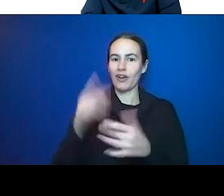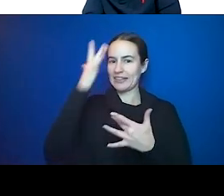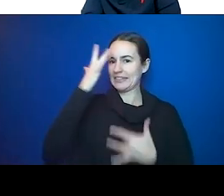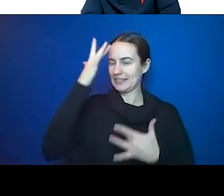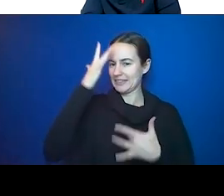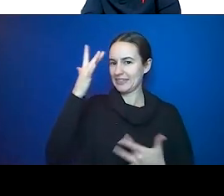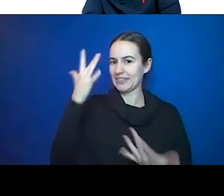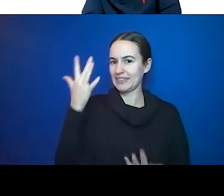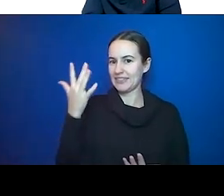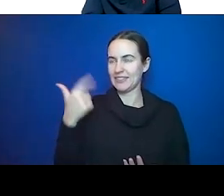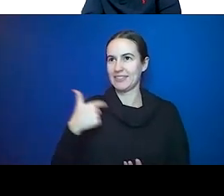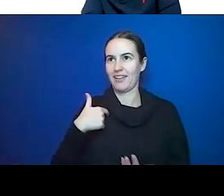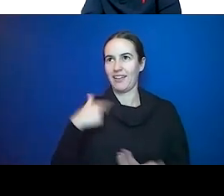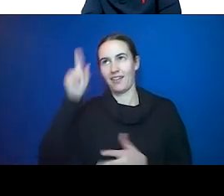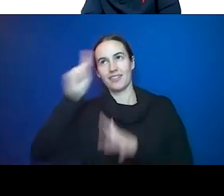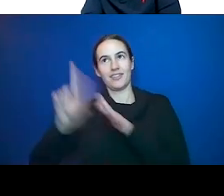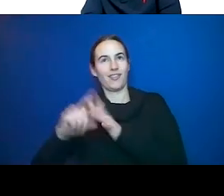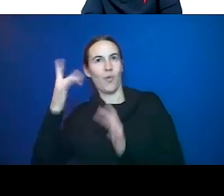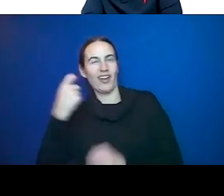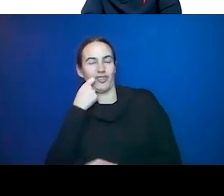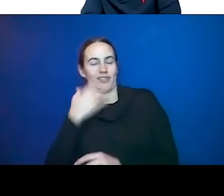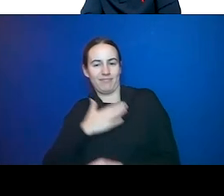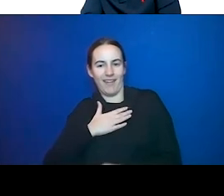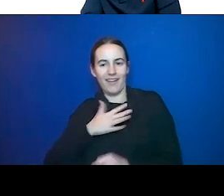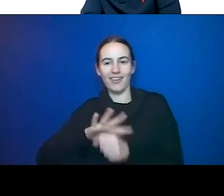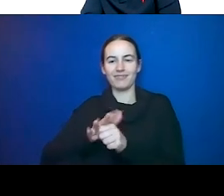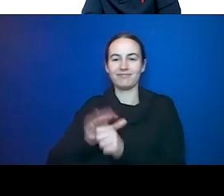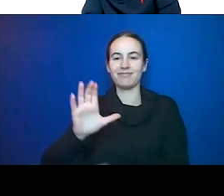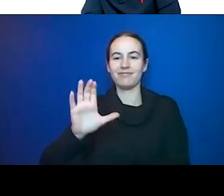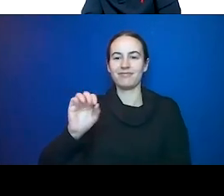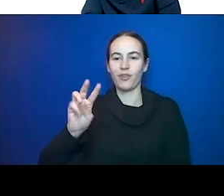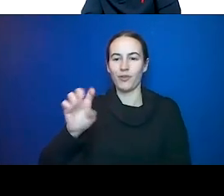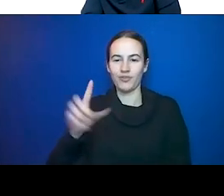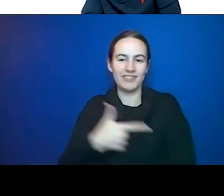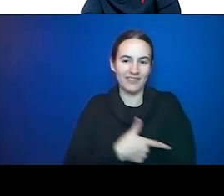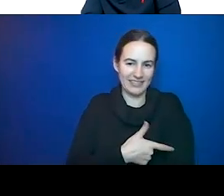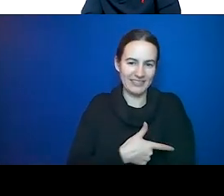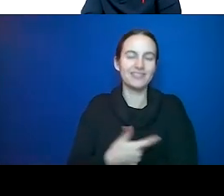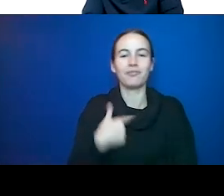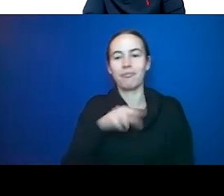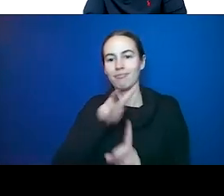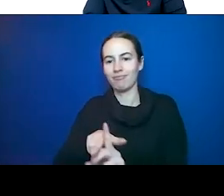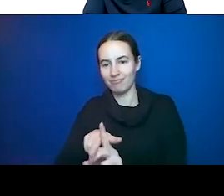vaccine for the COVID. What we are finding with the COVID is that and I really encourage everybody to do that vaccine by